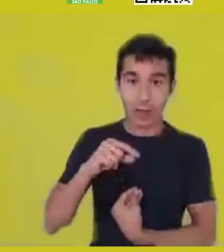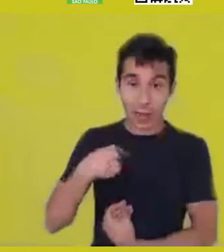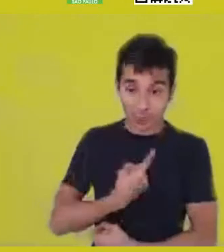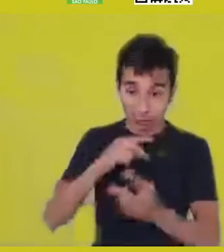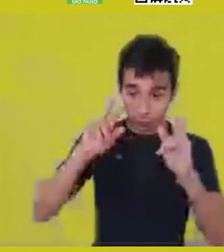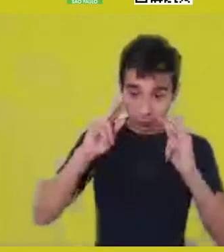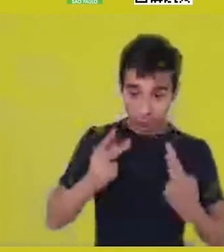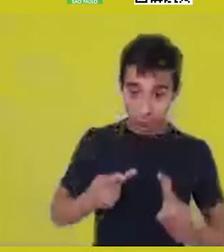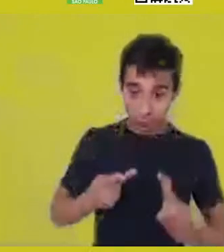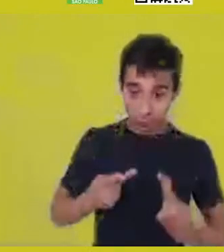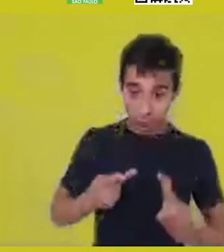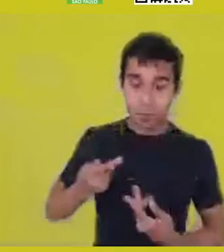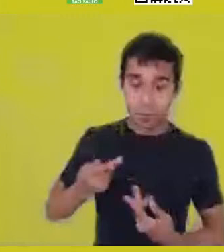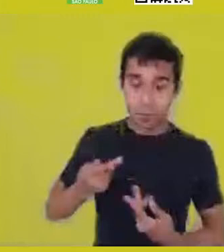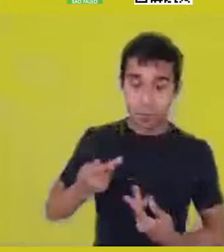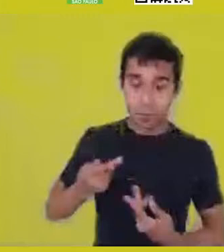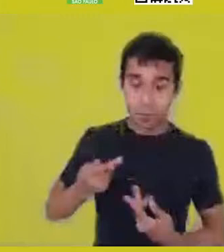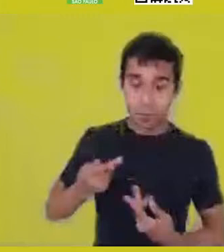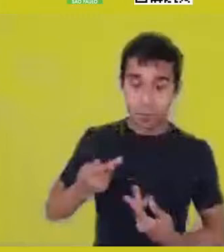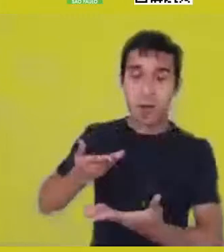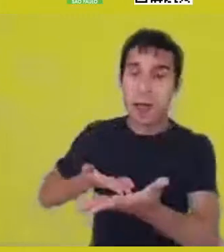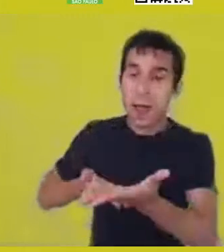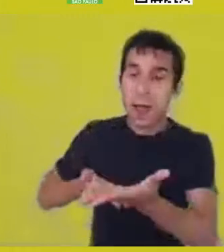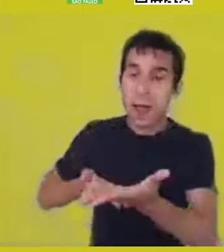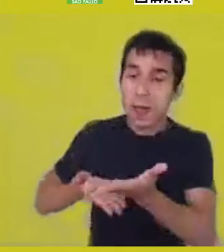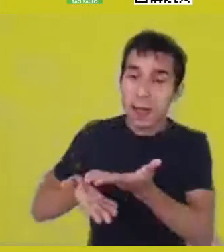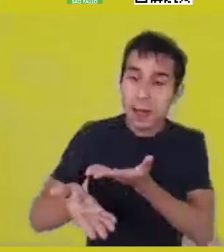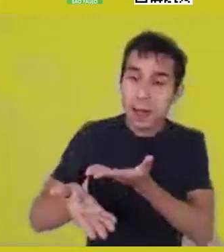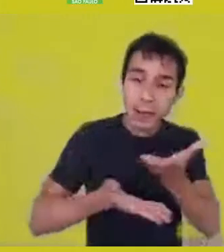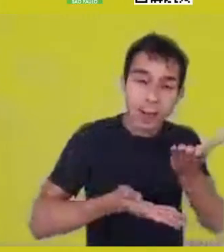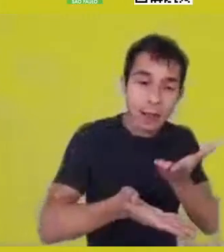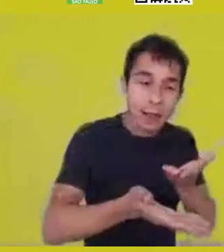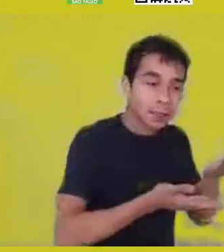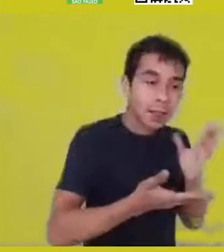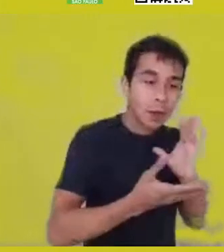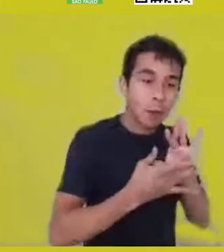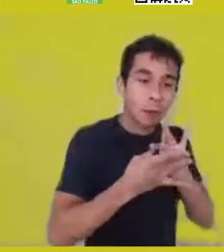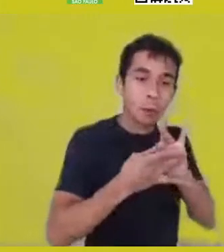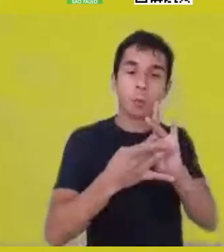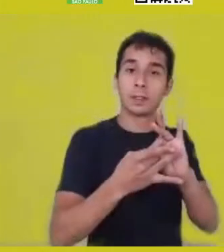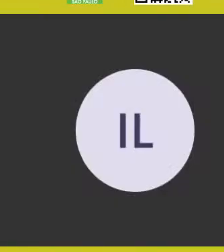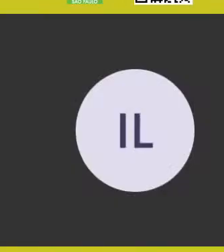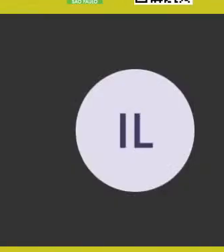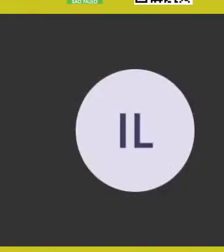in fact, it’s more of a relation, and the power of this cosmic relation.